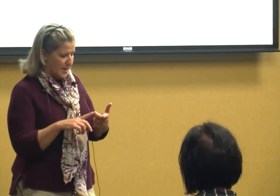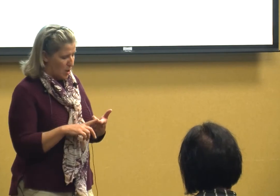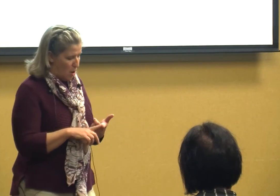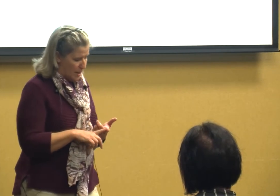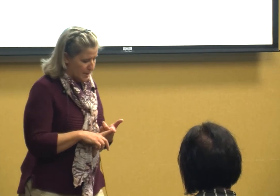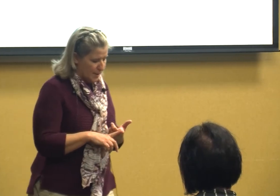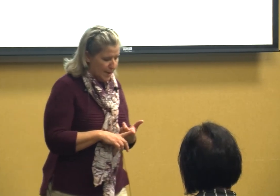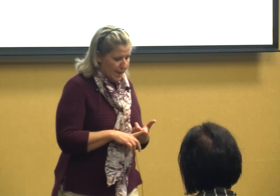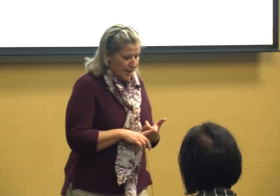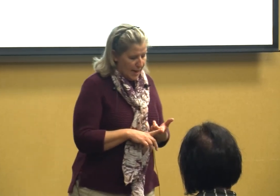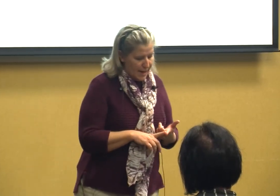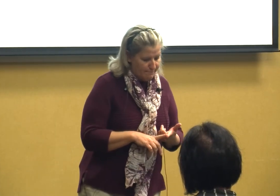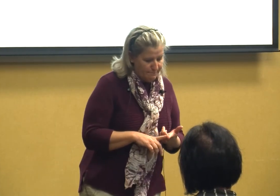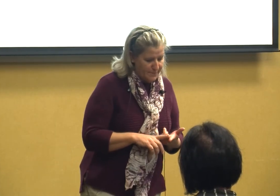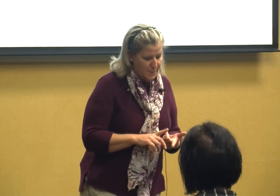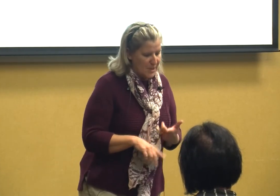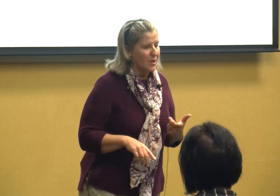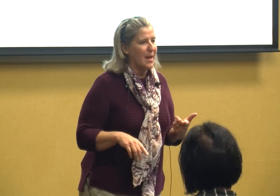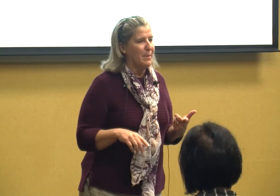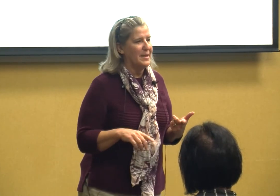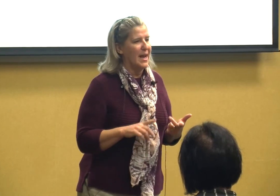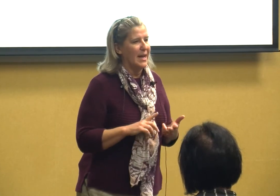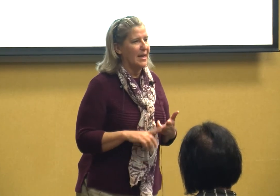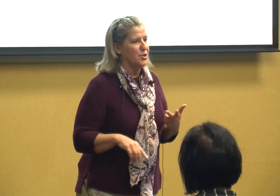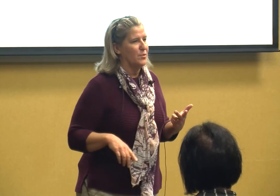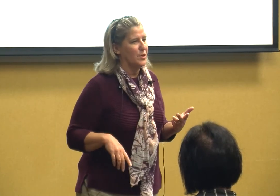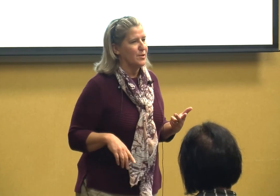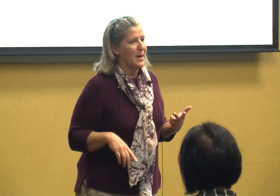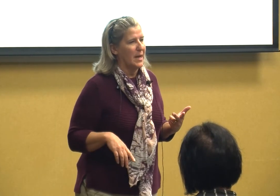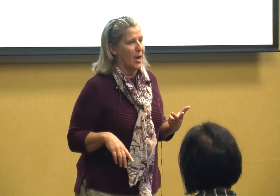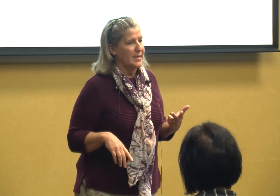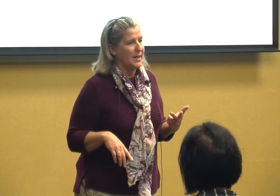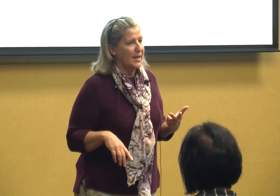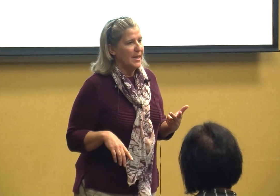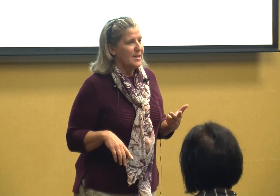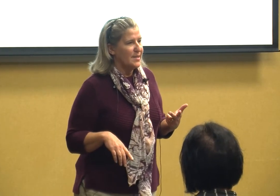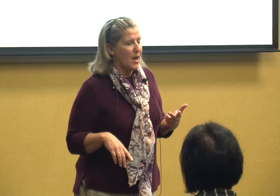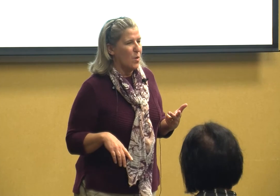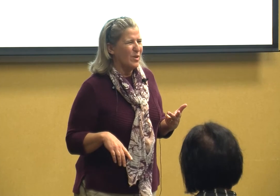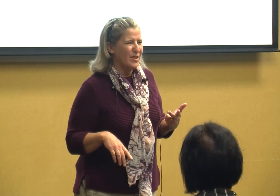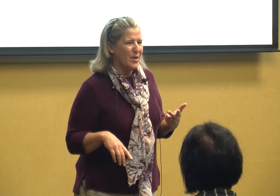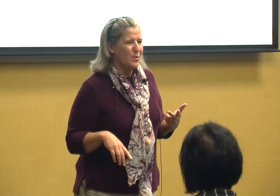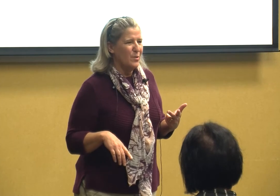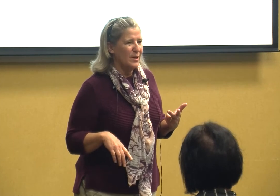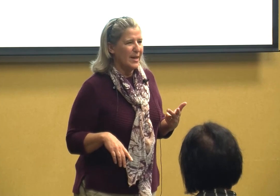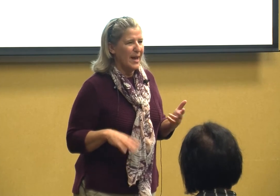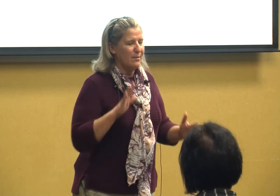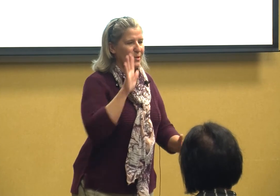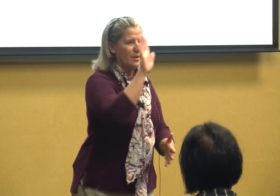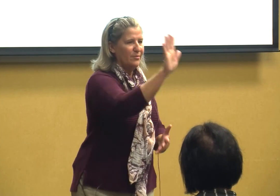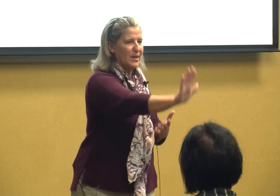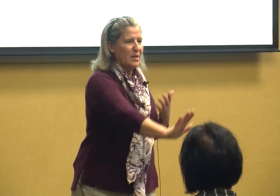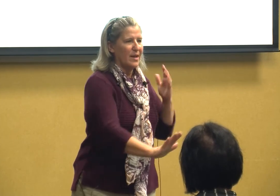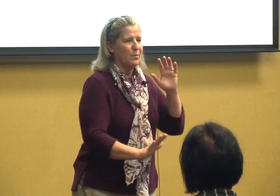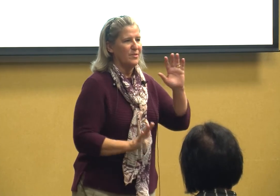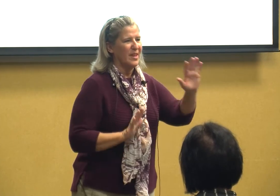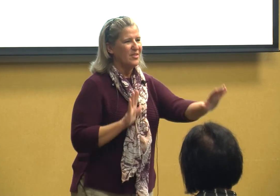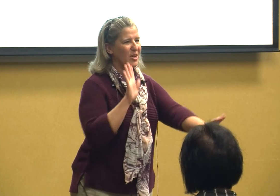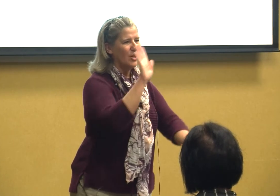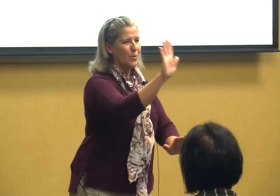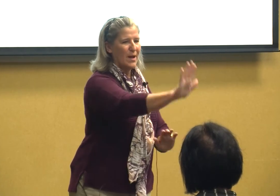taught special ed by day and juveniles by night so you know I really feel like with teaching you have